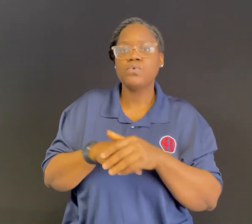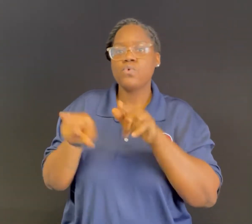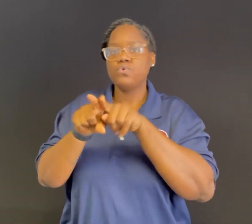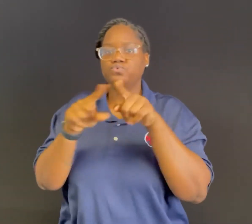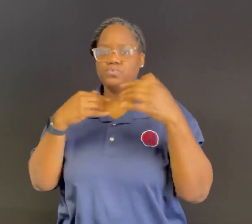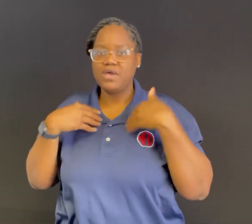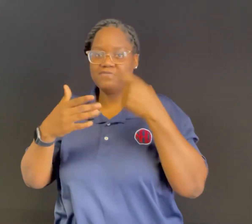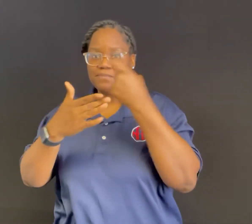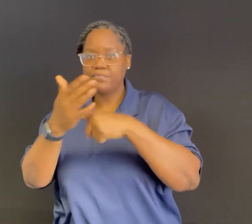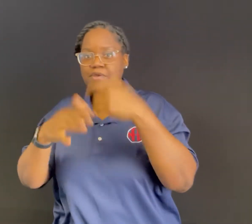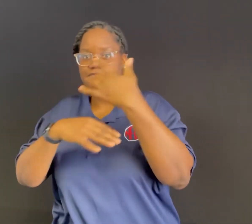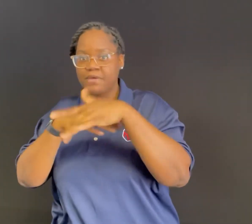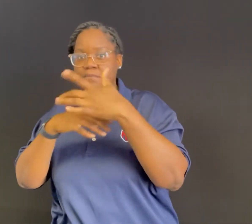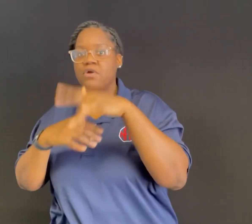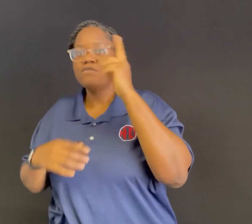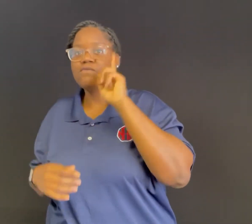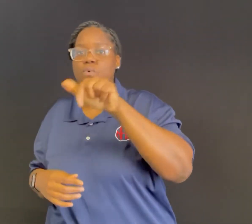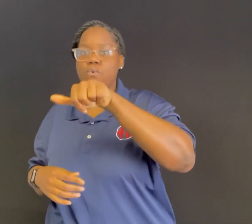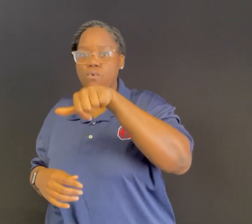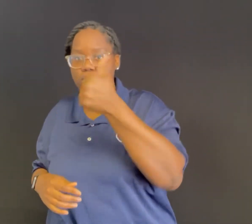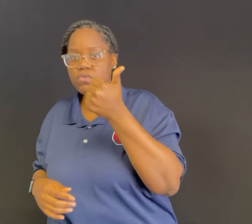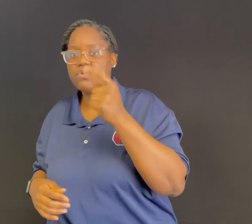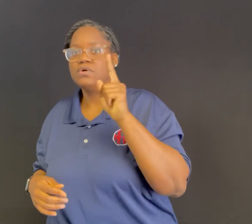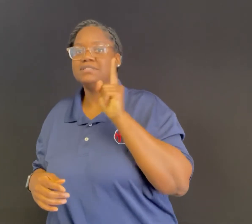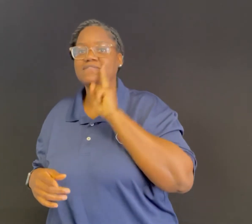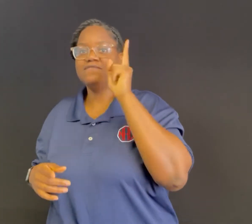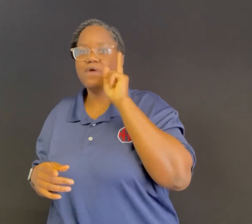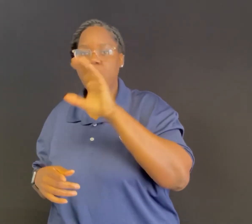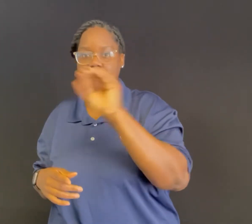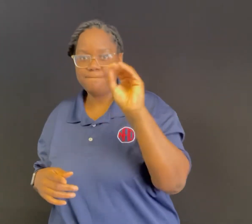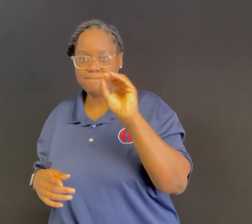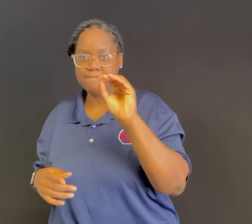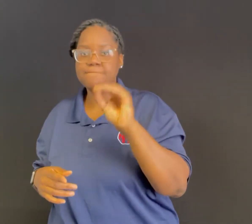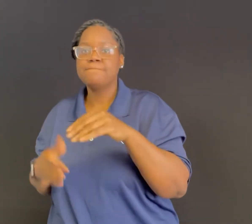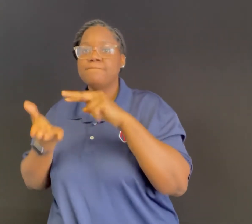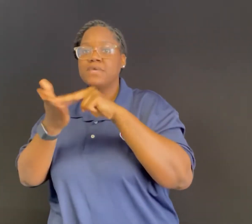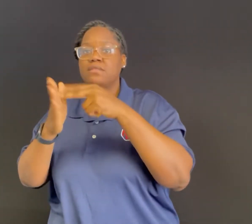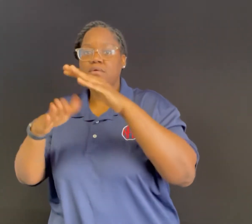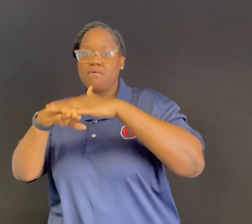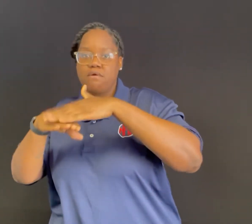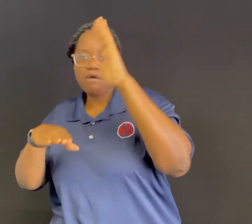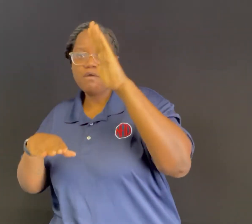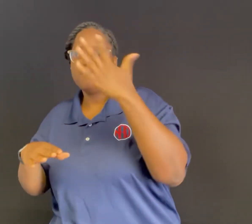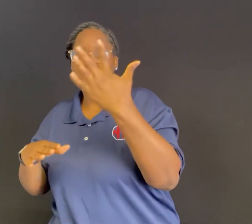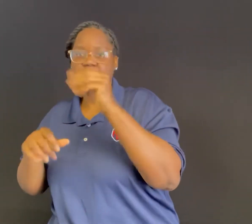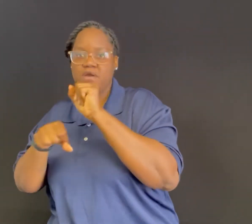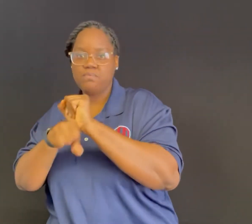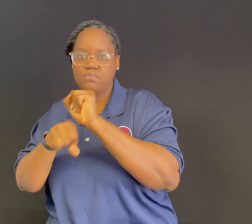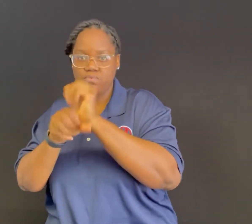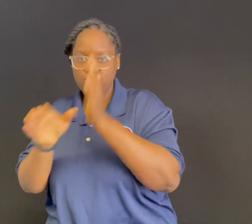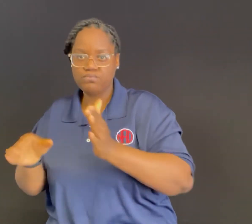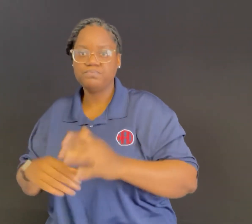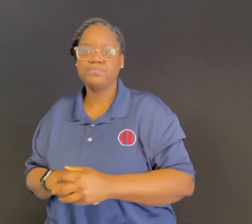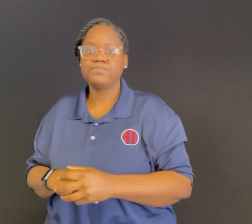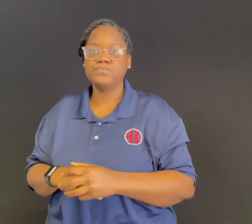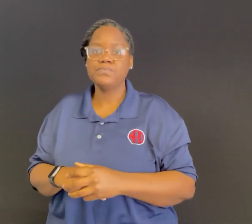we also have prices for other companies that are deaf owned (more than 5 employees),